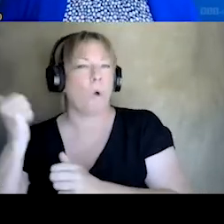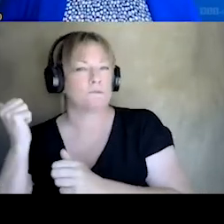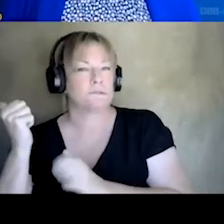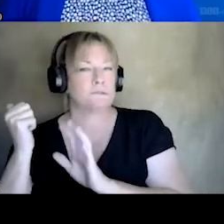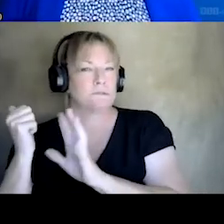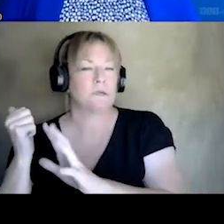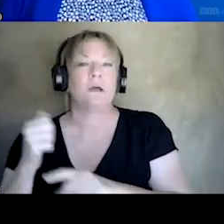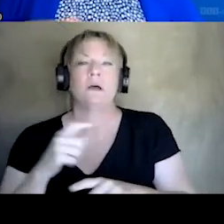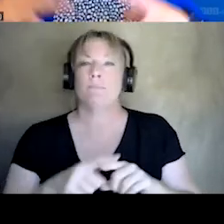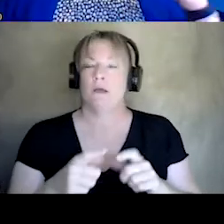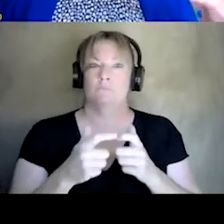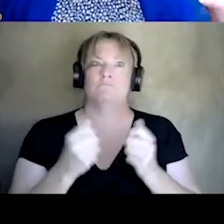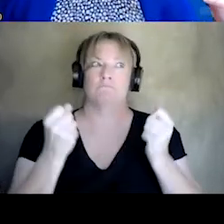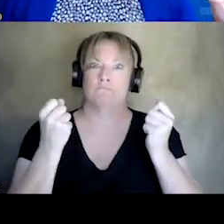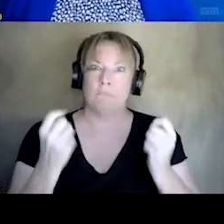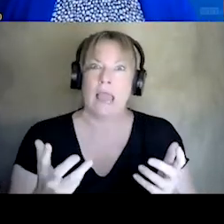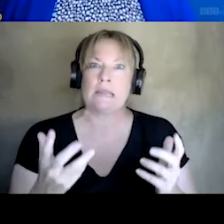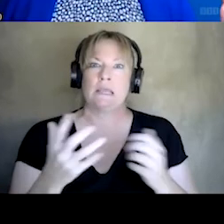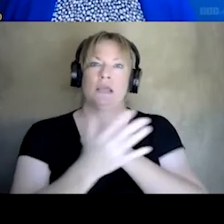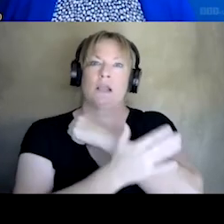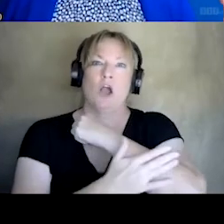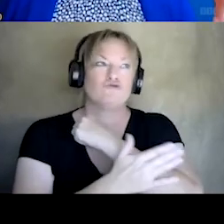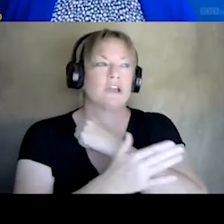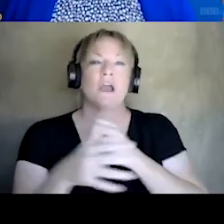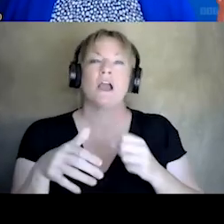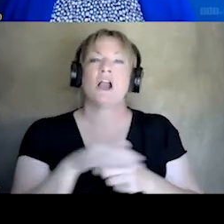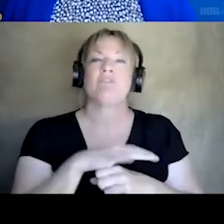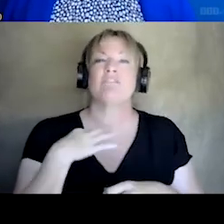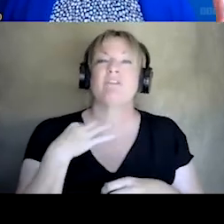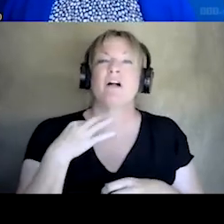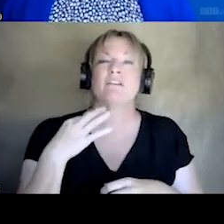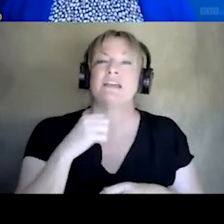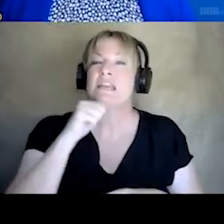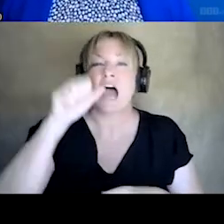BUT THERE IS A HUGE PROPORTION OF OUR COUNTRY THE THAT IS COVERED BY VOLUNTEER, NONFIRE BASED EMS.